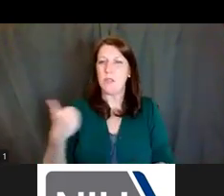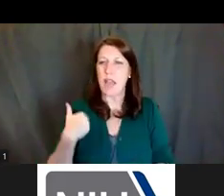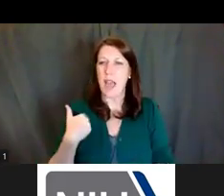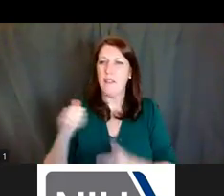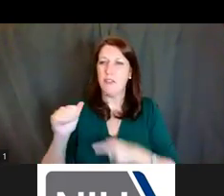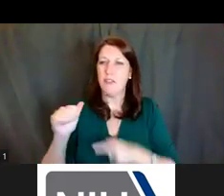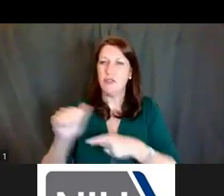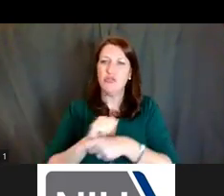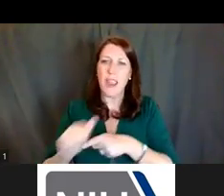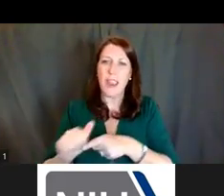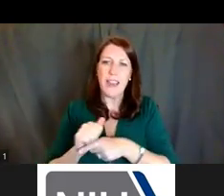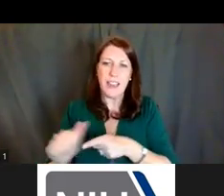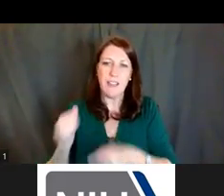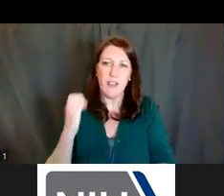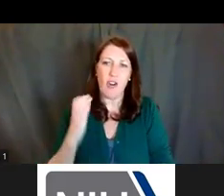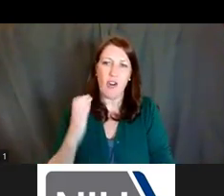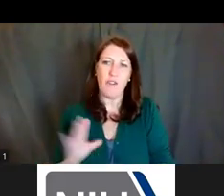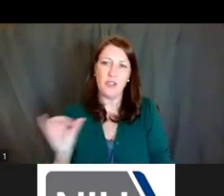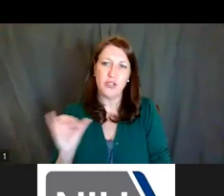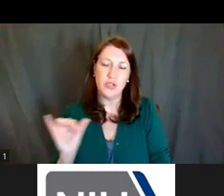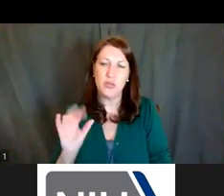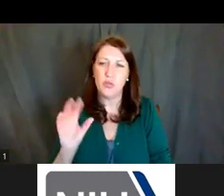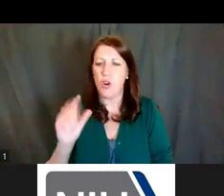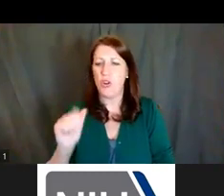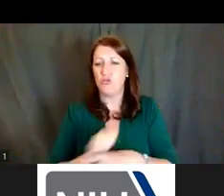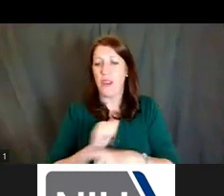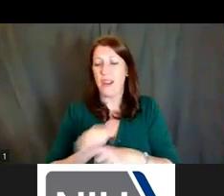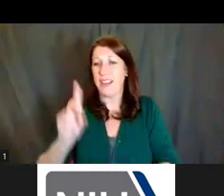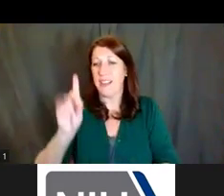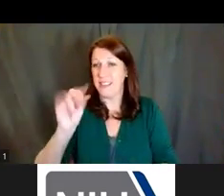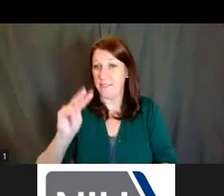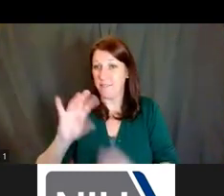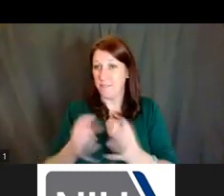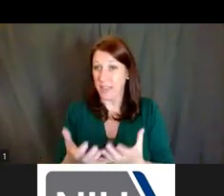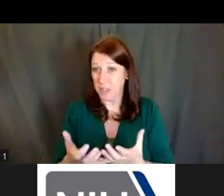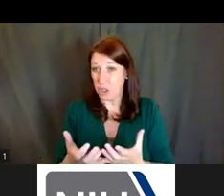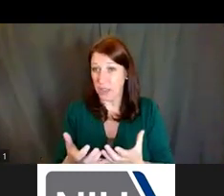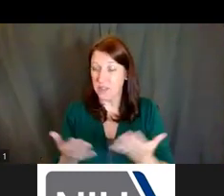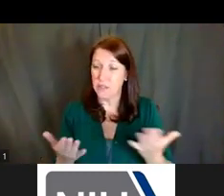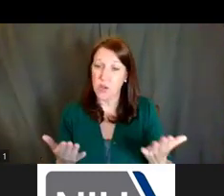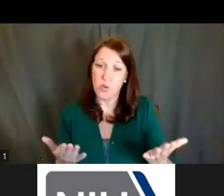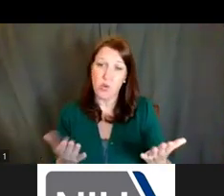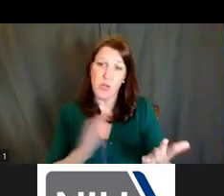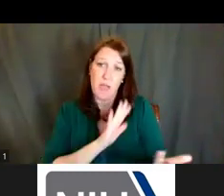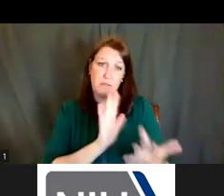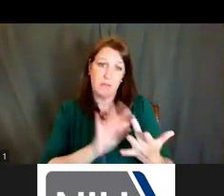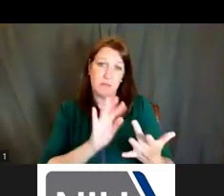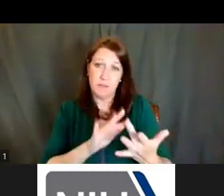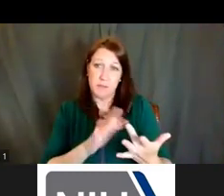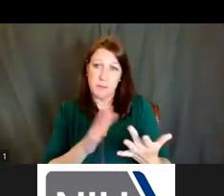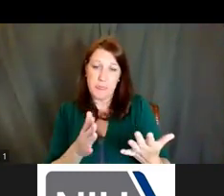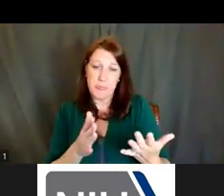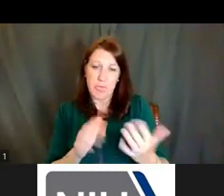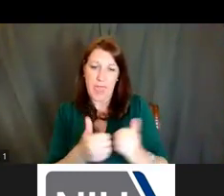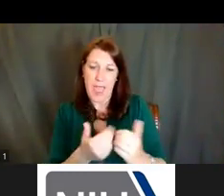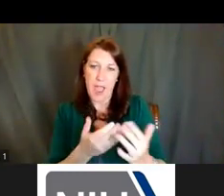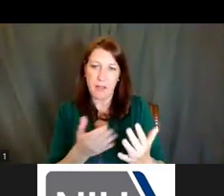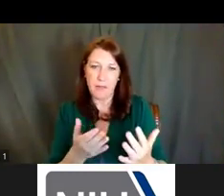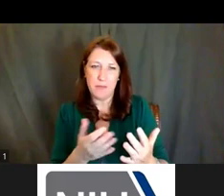or training divisions sometimes, and they could certainly answer questions about the mechanisms, maybe not the science so much.